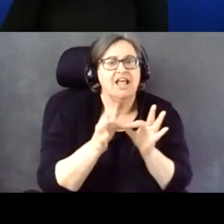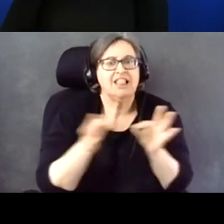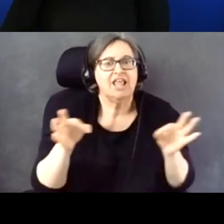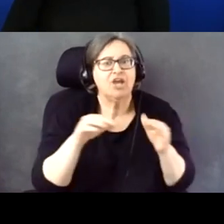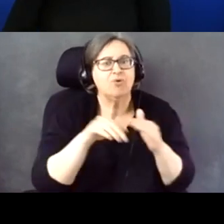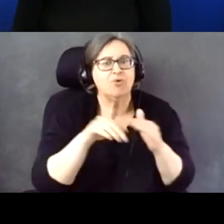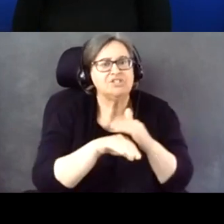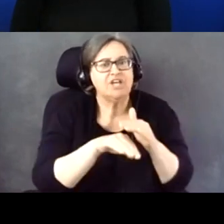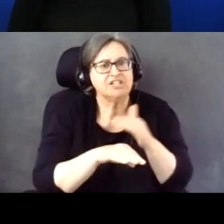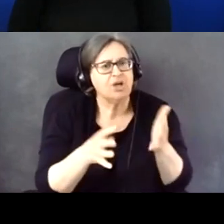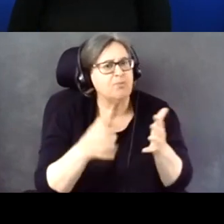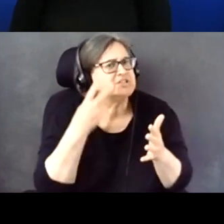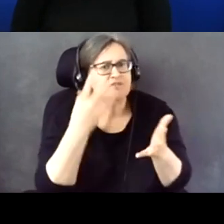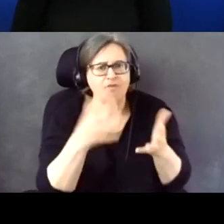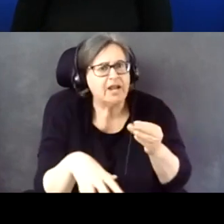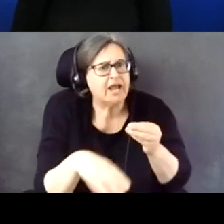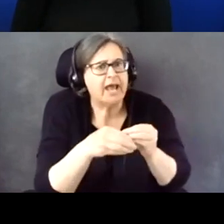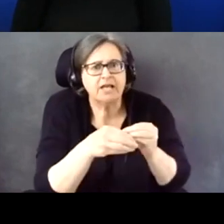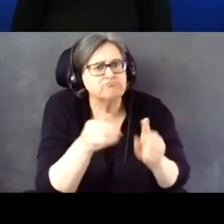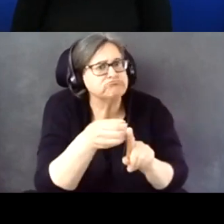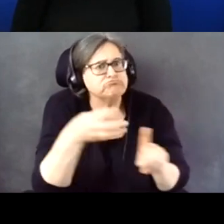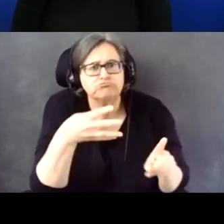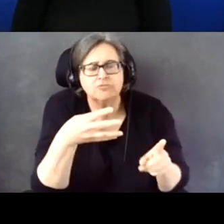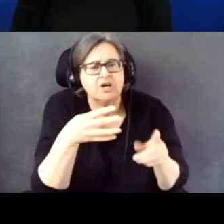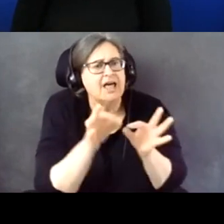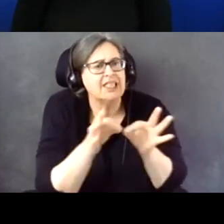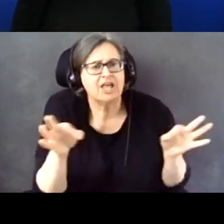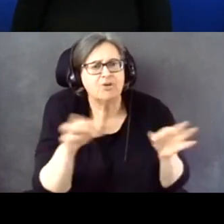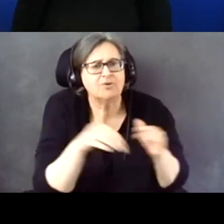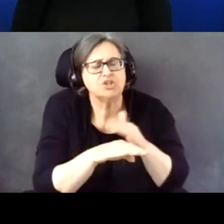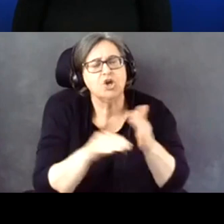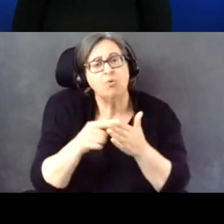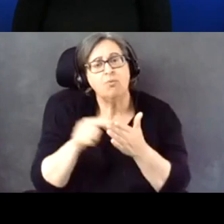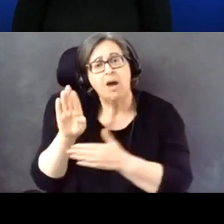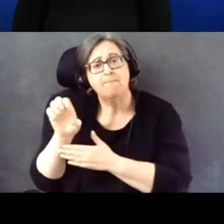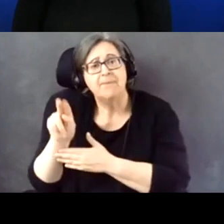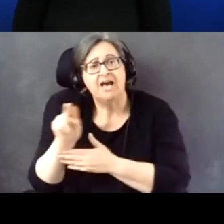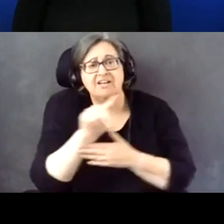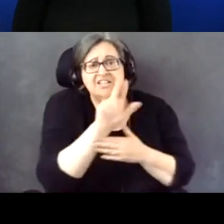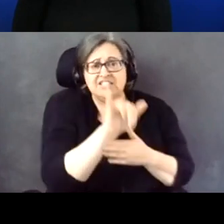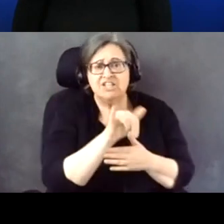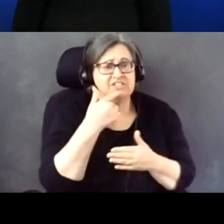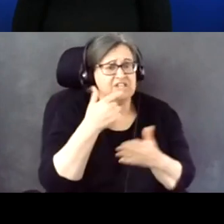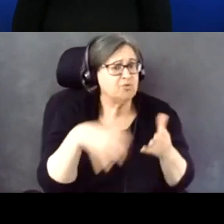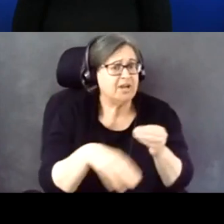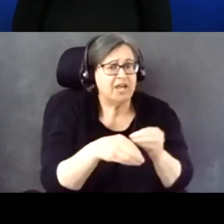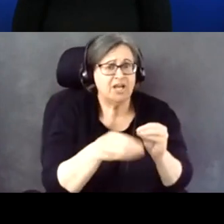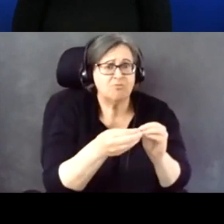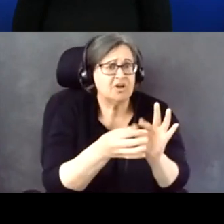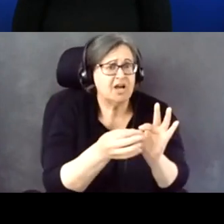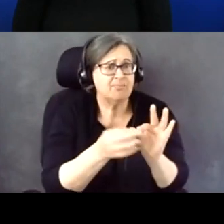want to see if you have anything to add to what Ben or Terry said?